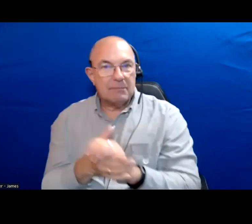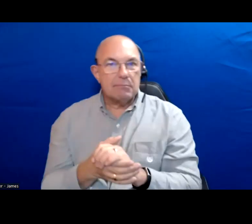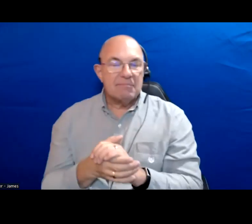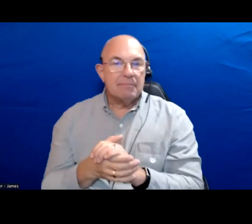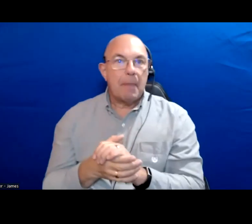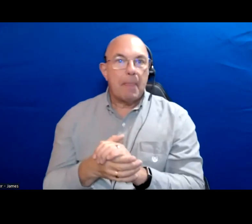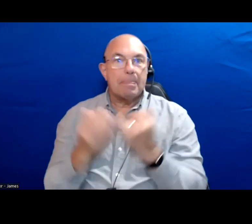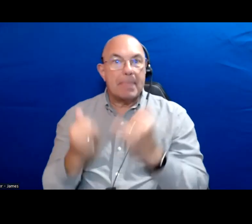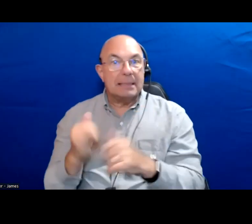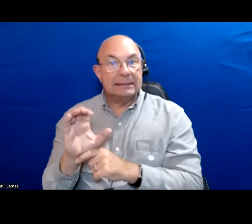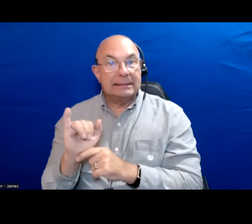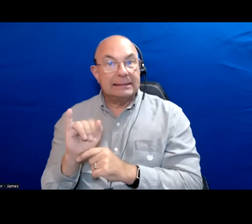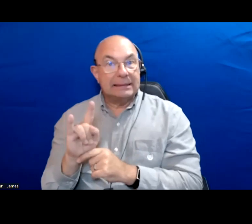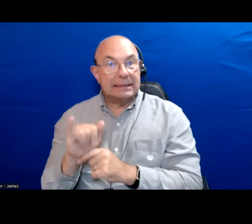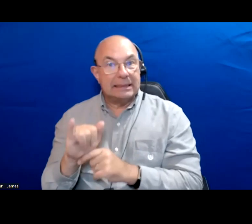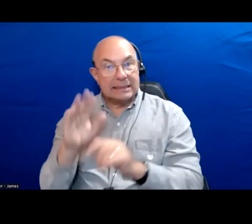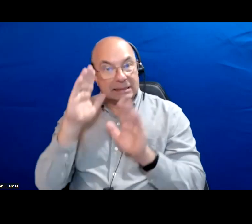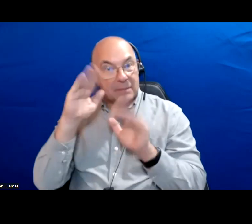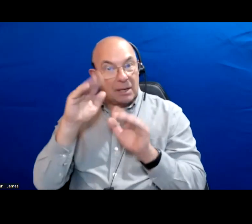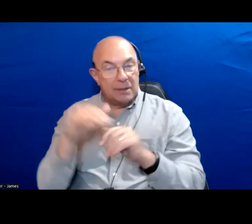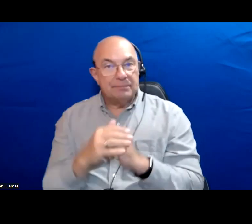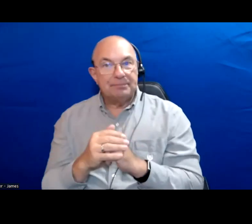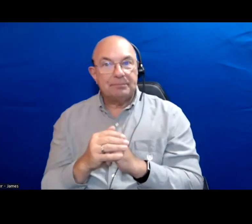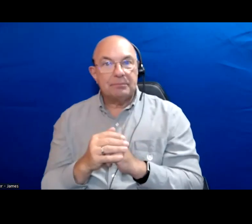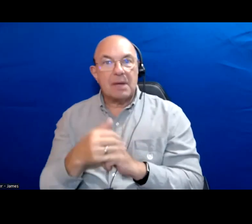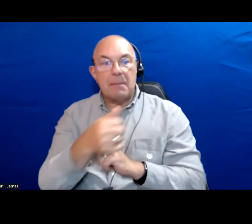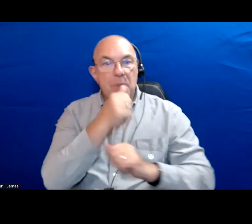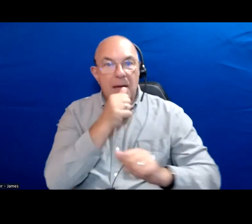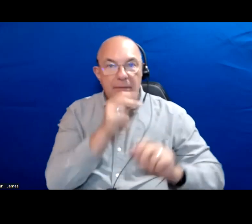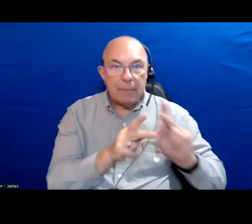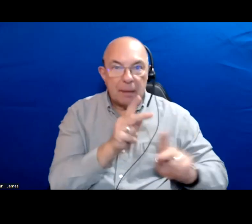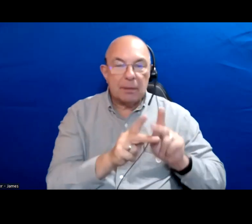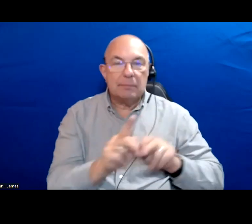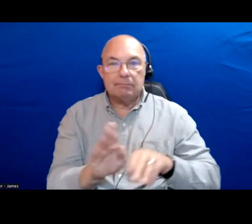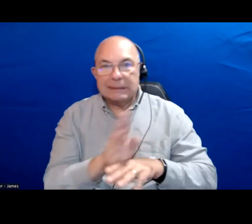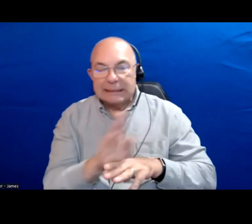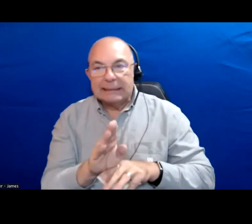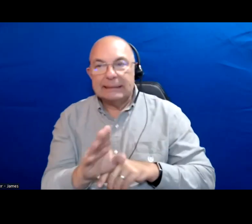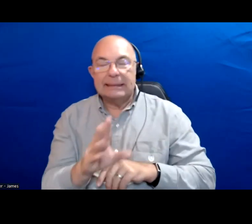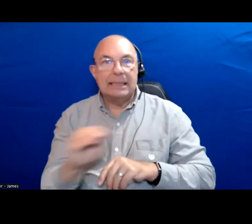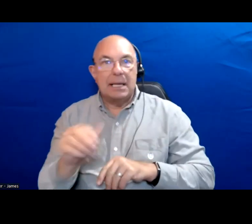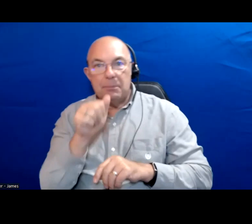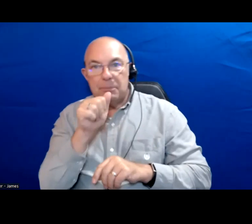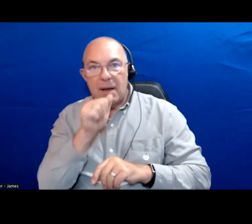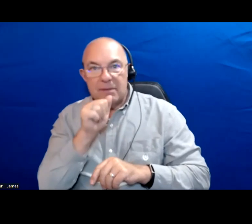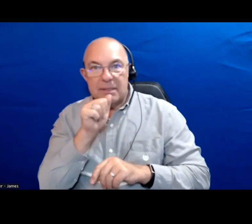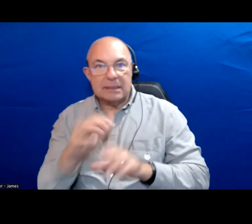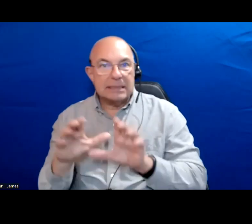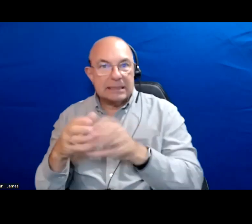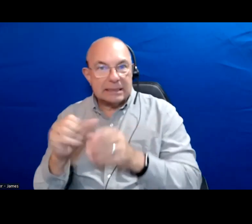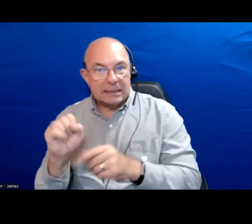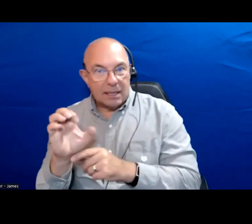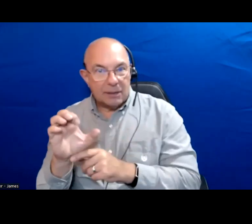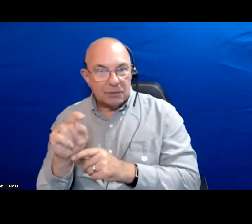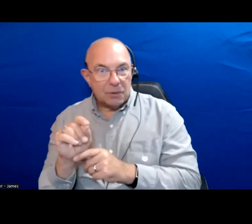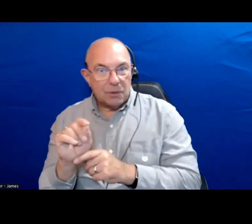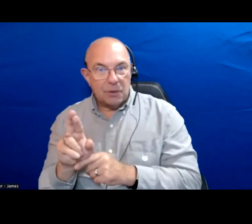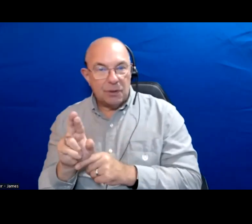city is expecting the overall private citizens businesses in the private sector are going